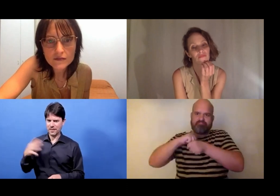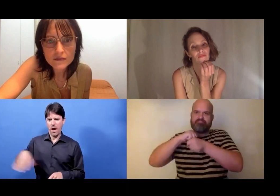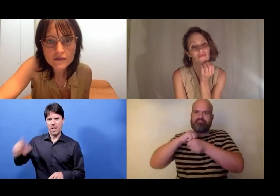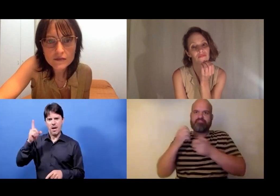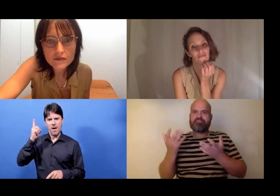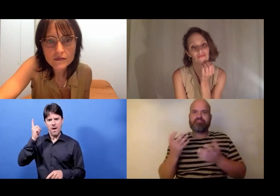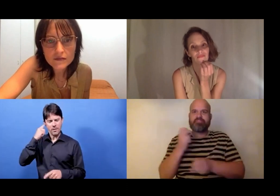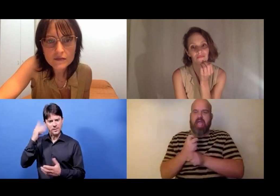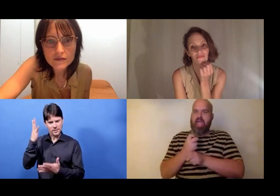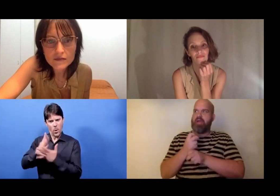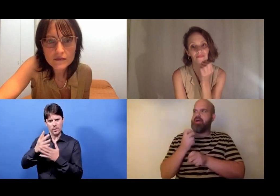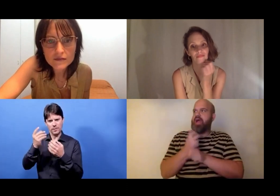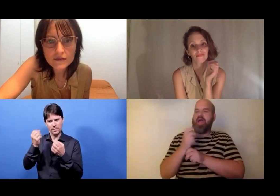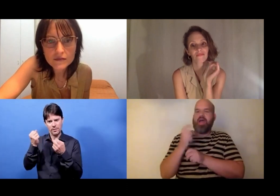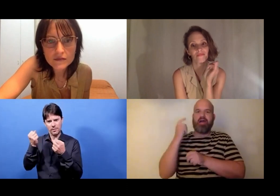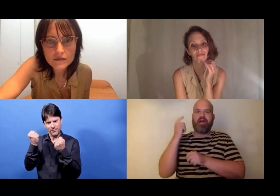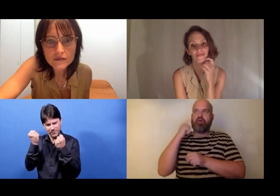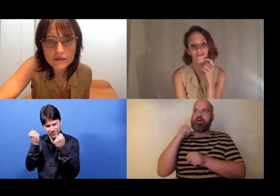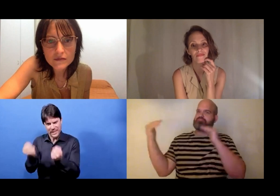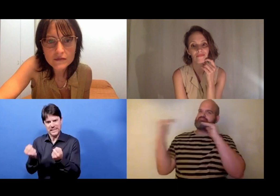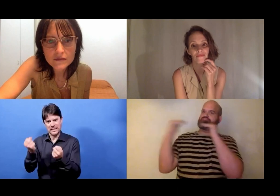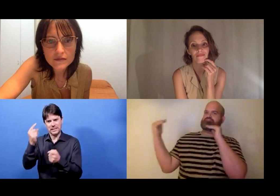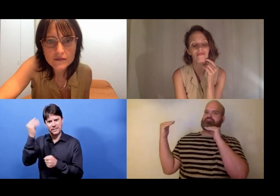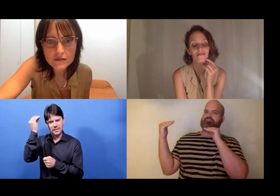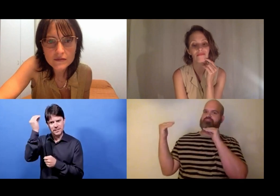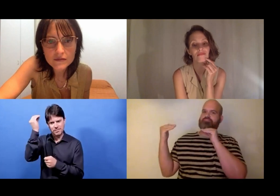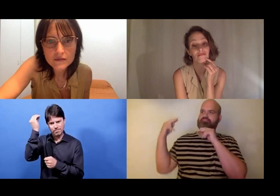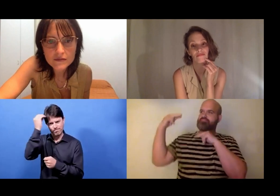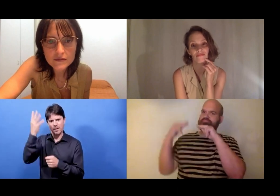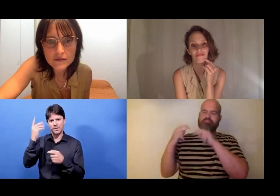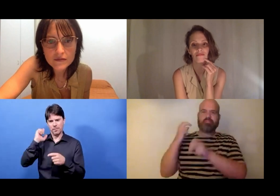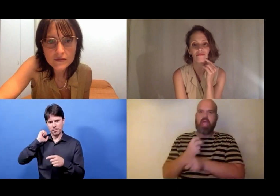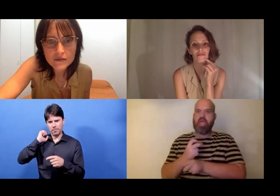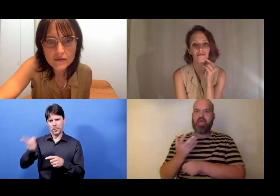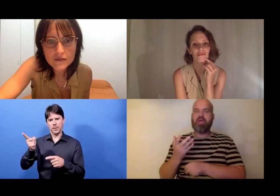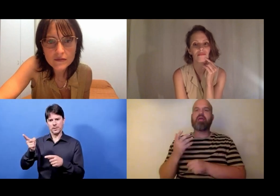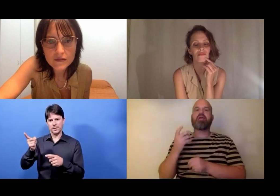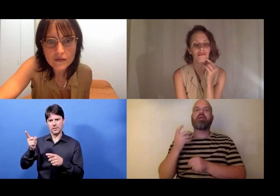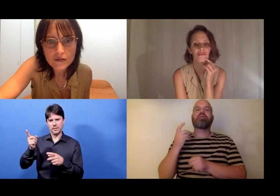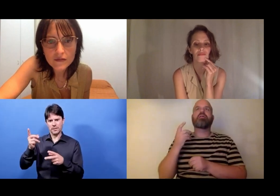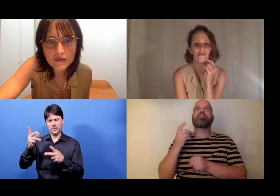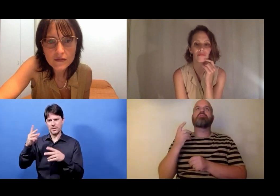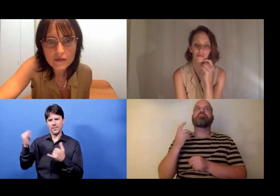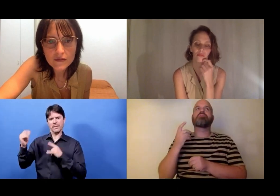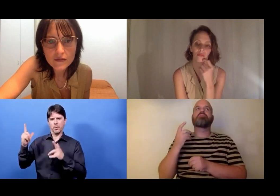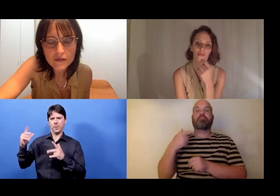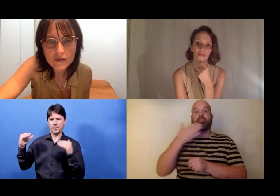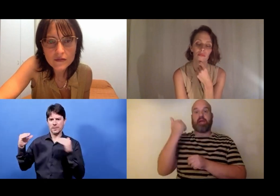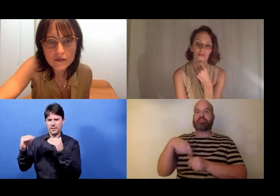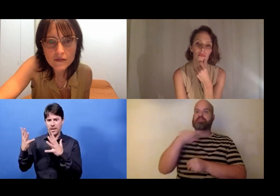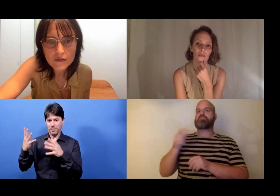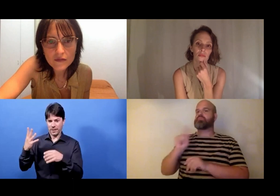How can you...? You know, it's really hard. You say you meet on par, but it's really hard to establish that.